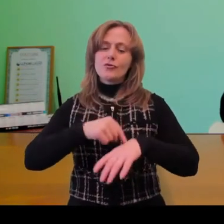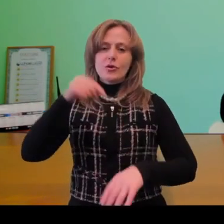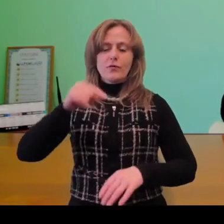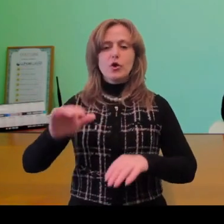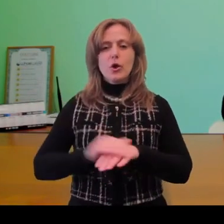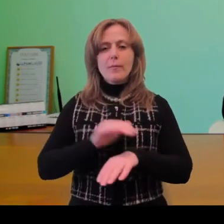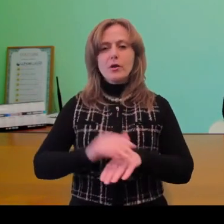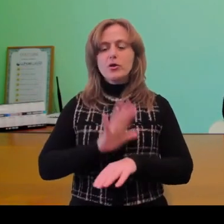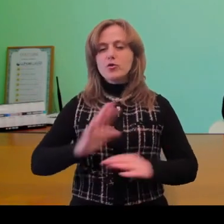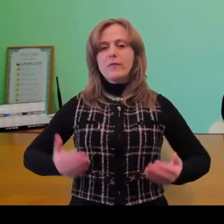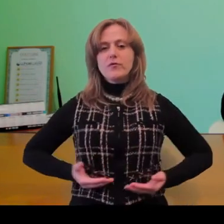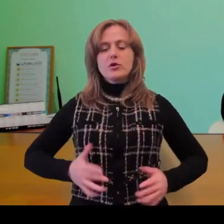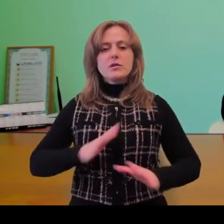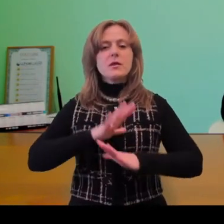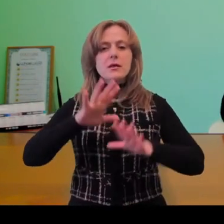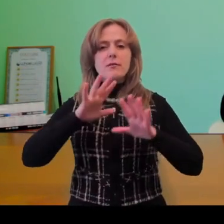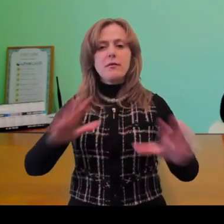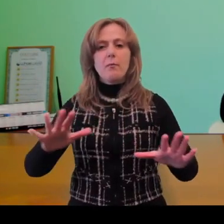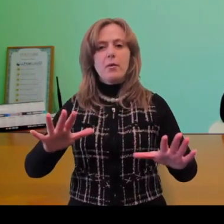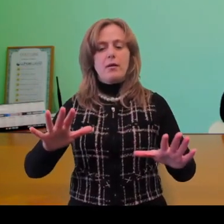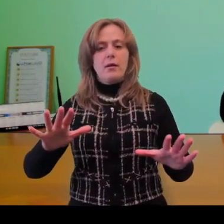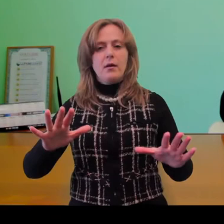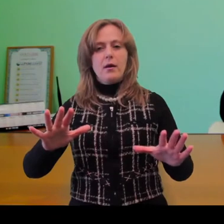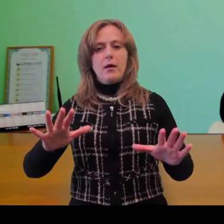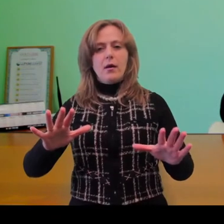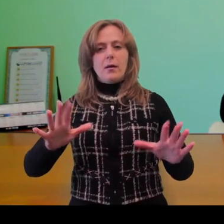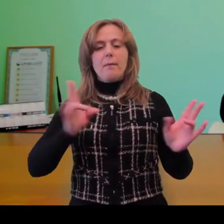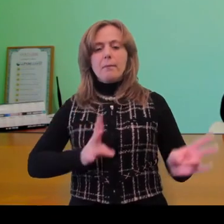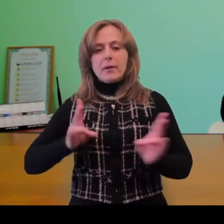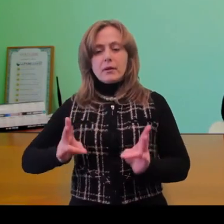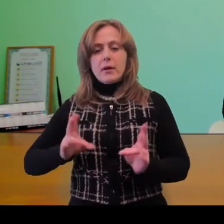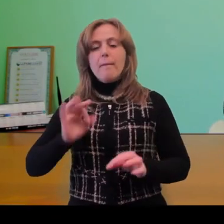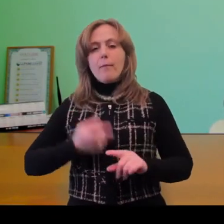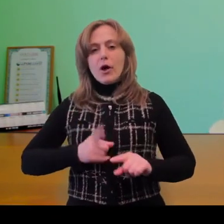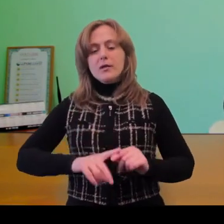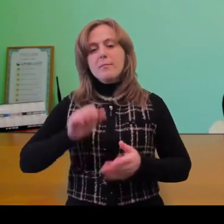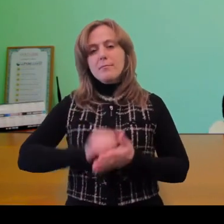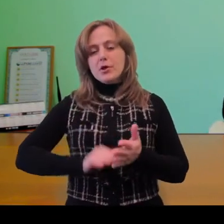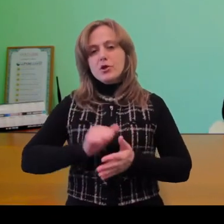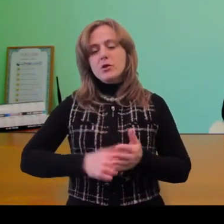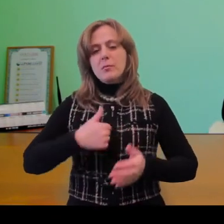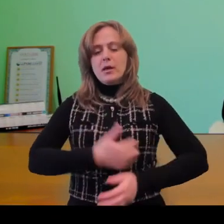Violence and cold calculations must not rule our life. For these reasons,